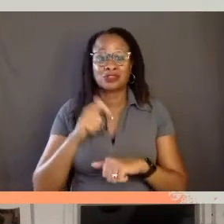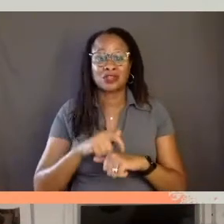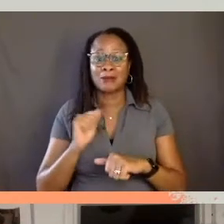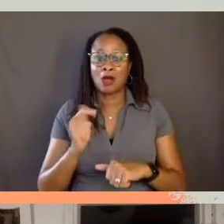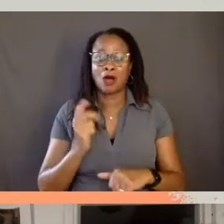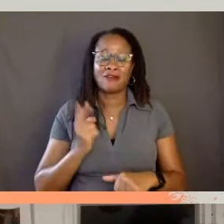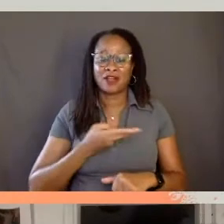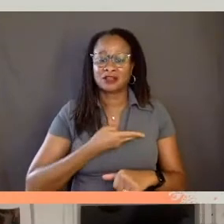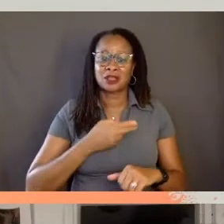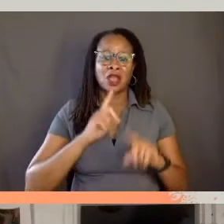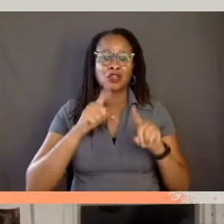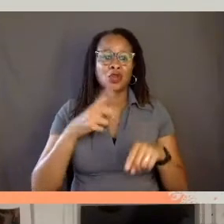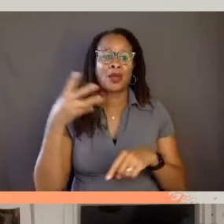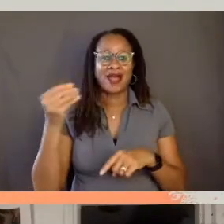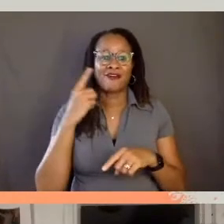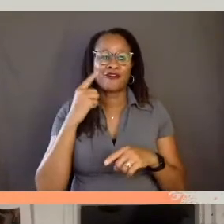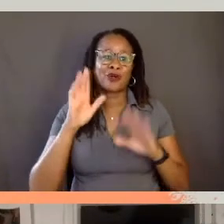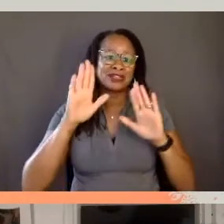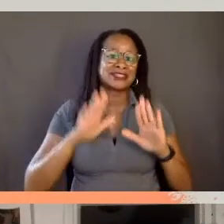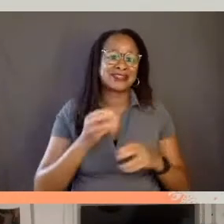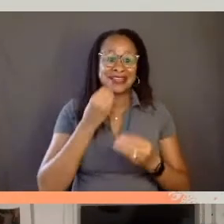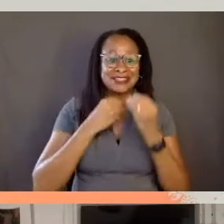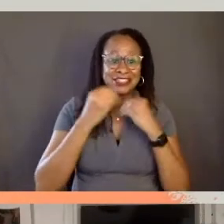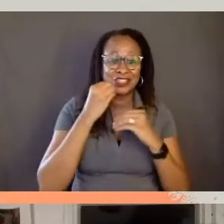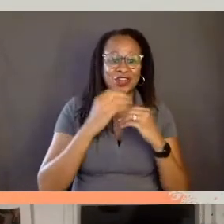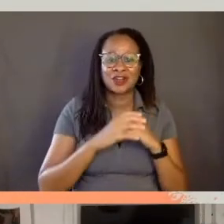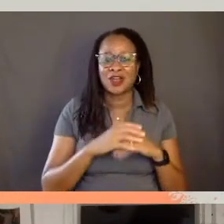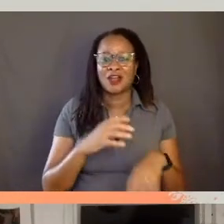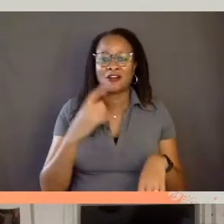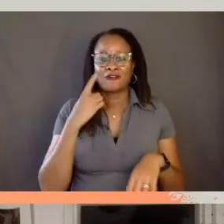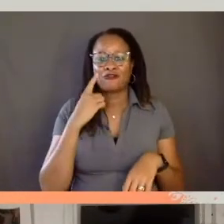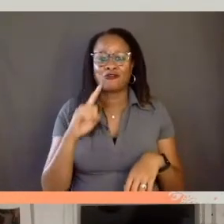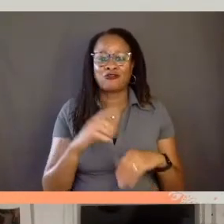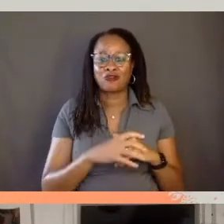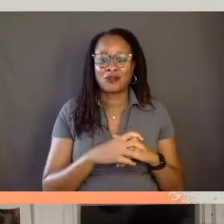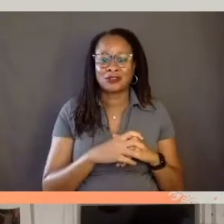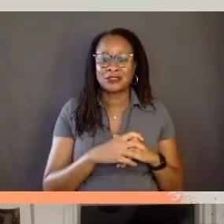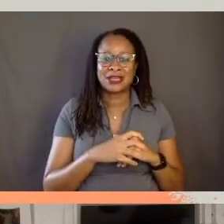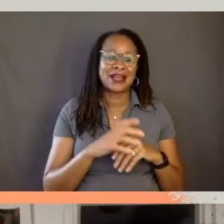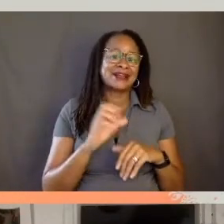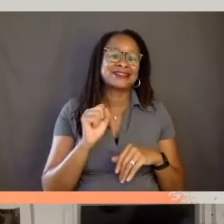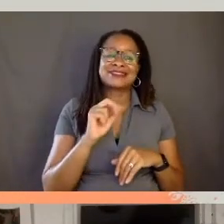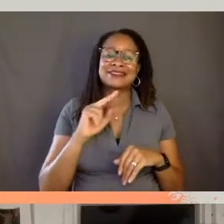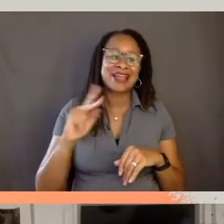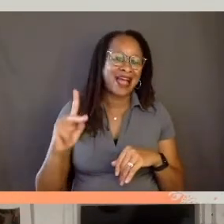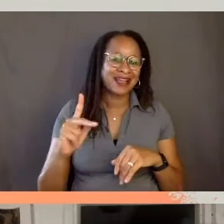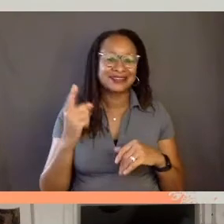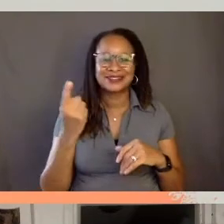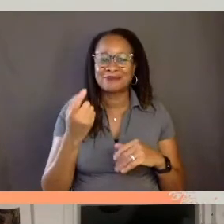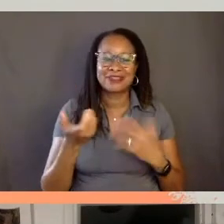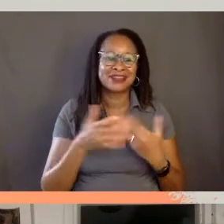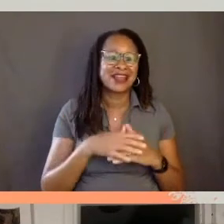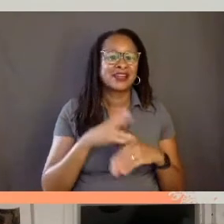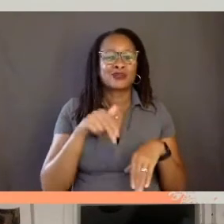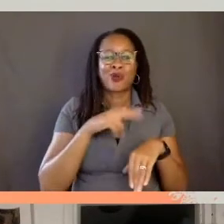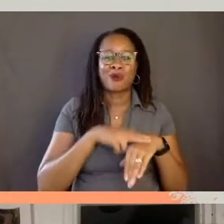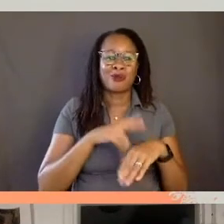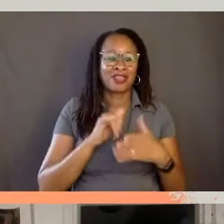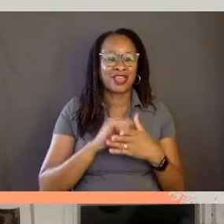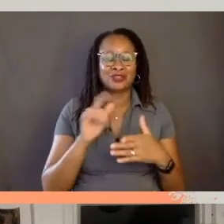you're going out for a Sunday dinner, for, a snack or something so normal that you're usually saying, how was your week?